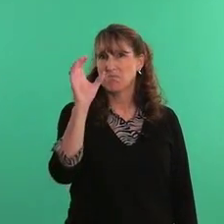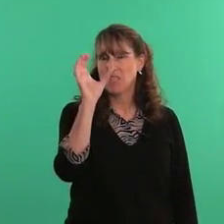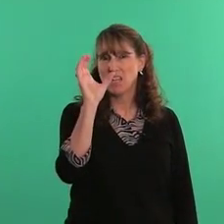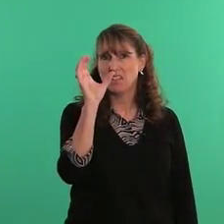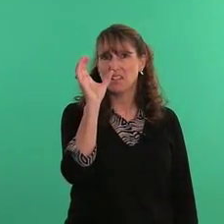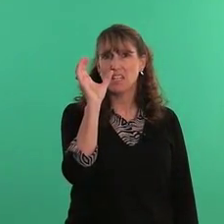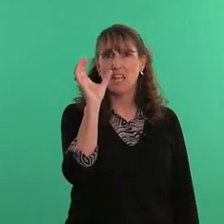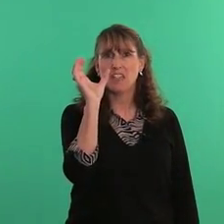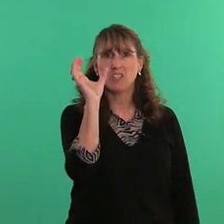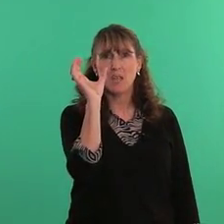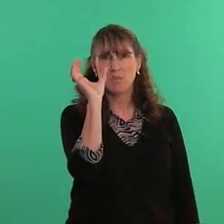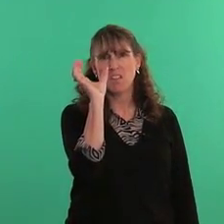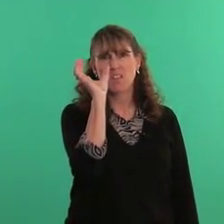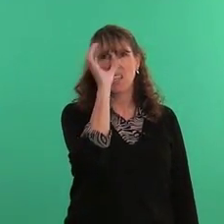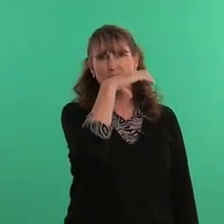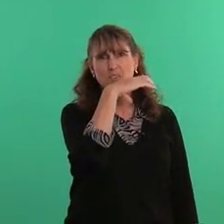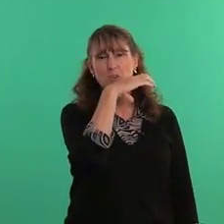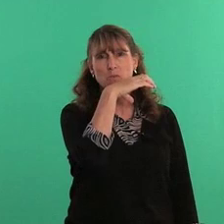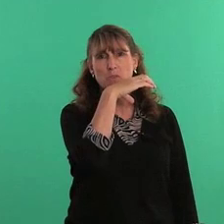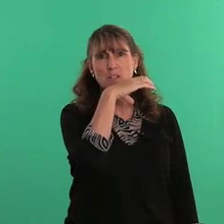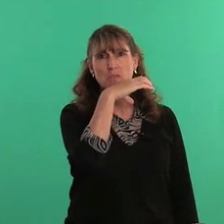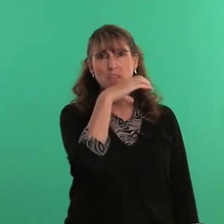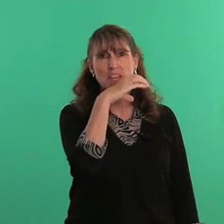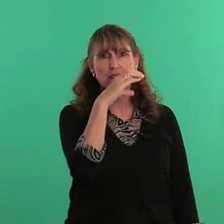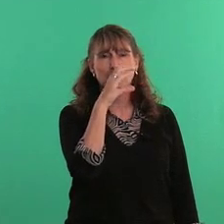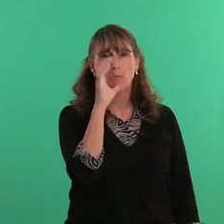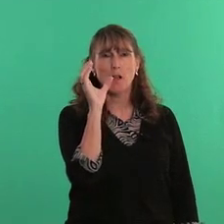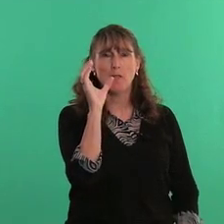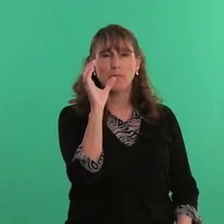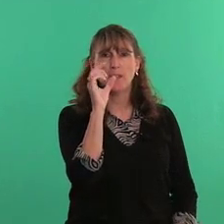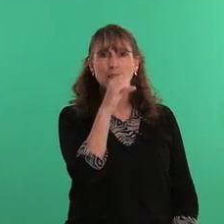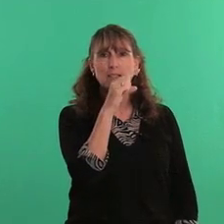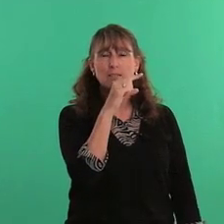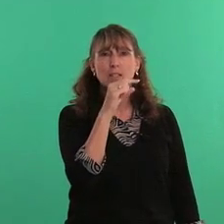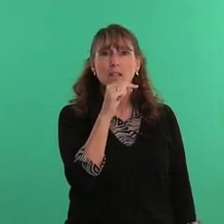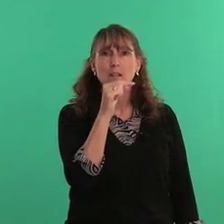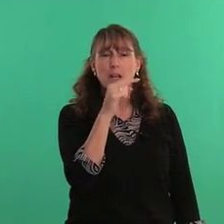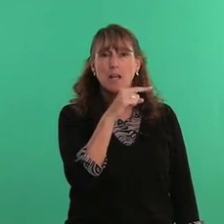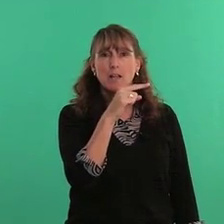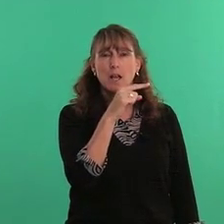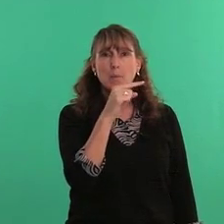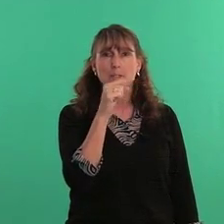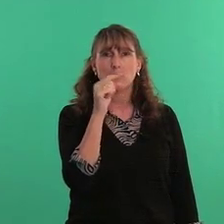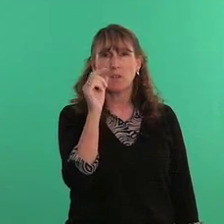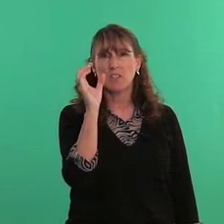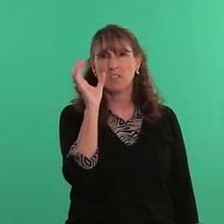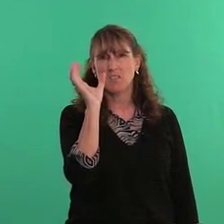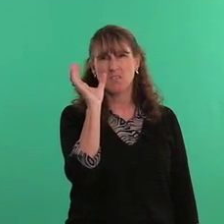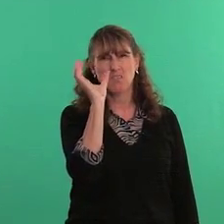take the C handshape and go in front of your face palm facing [uh] opposite direction